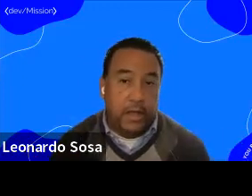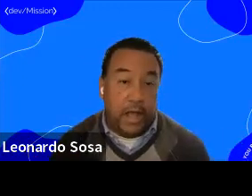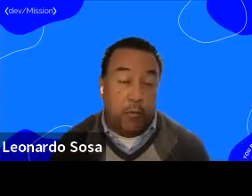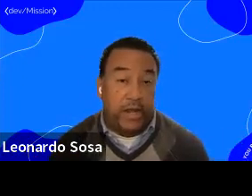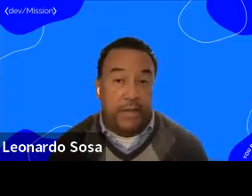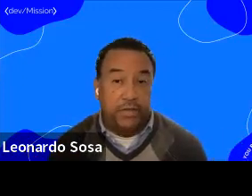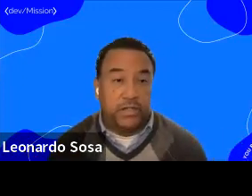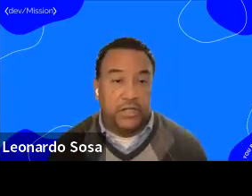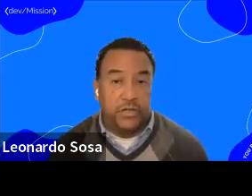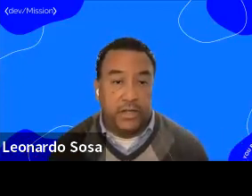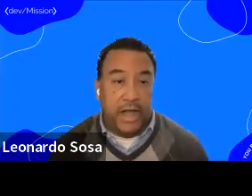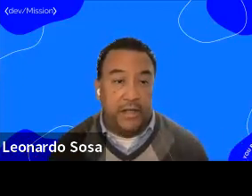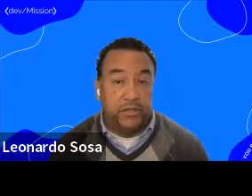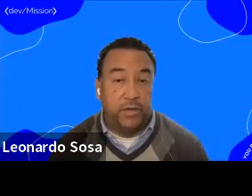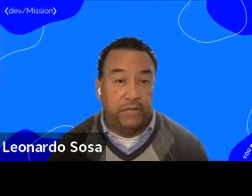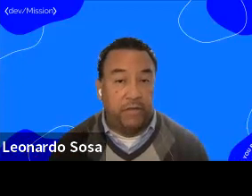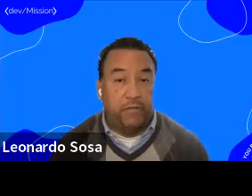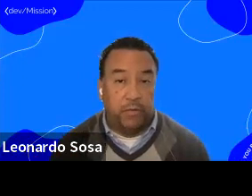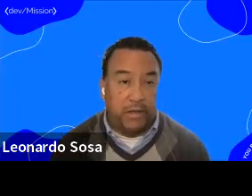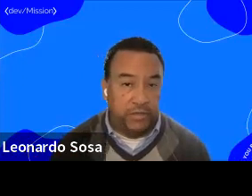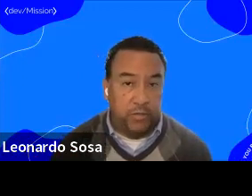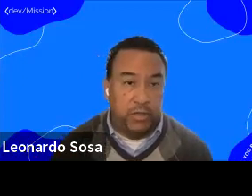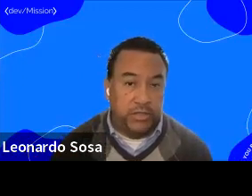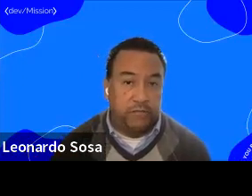When I came to this country I used to live in affordable housing communities.